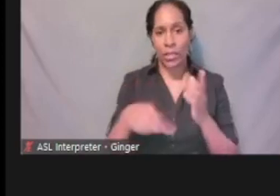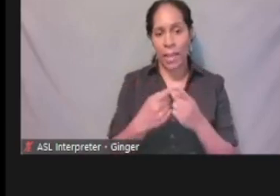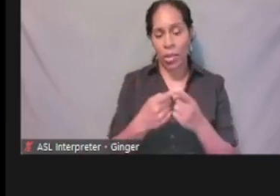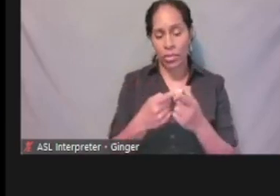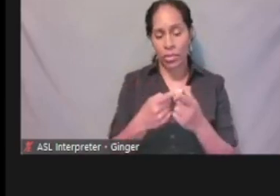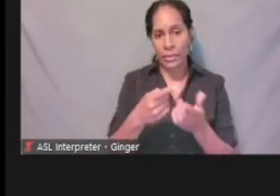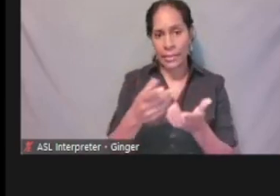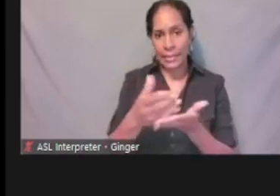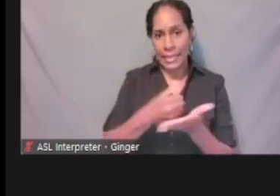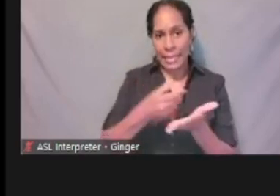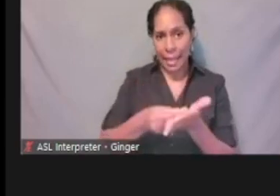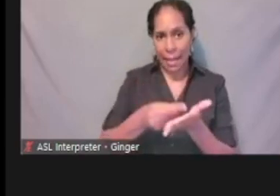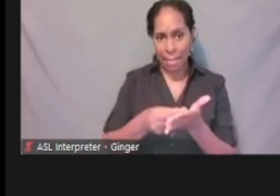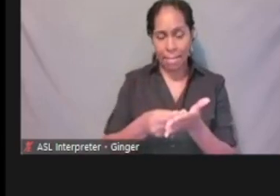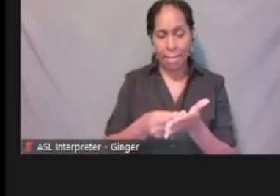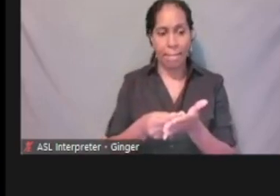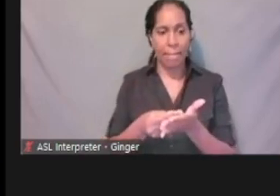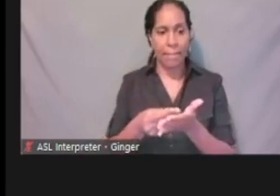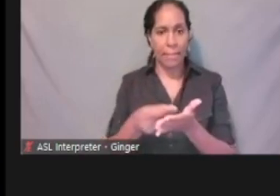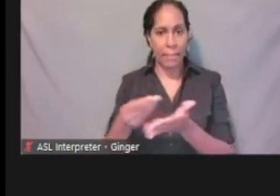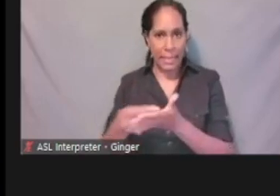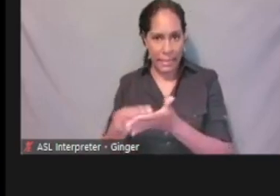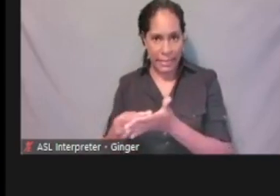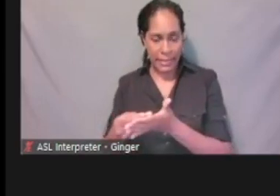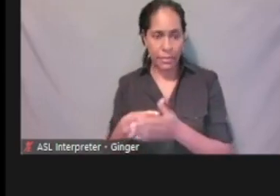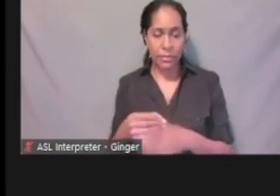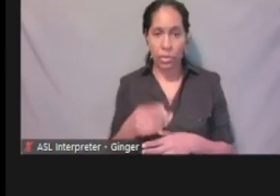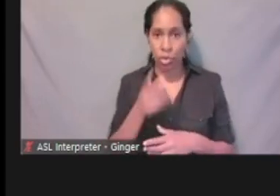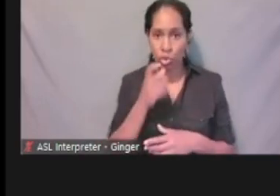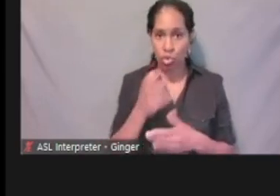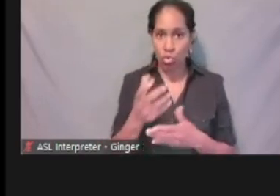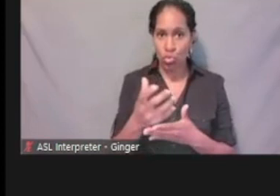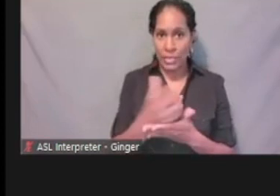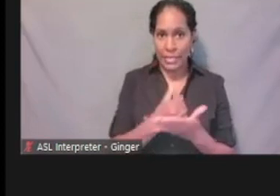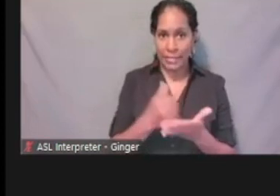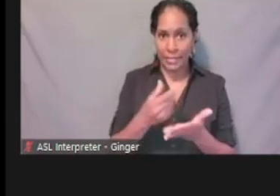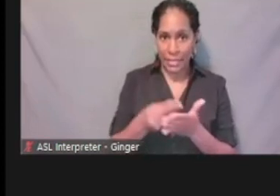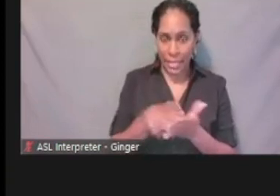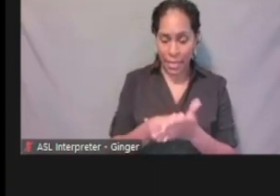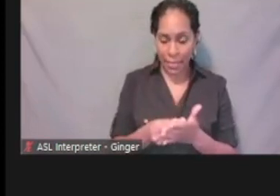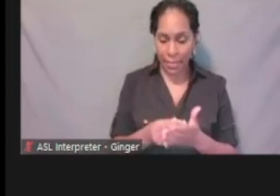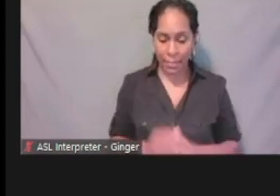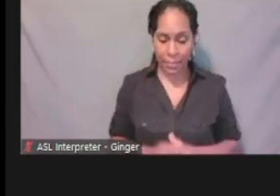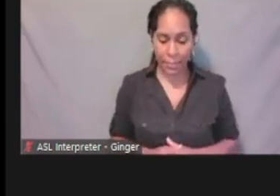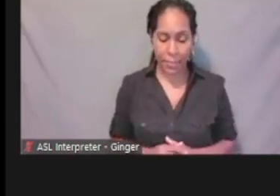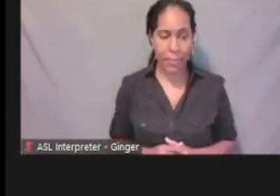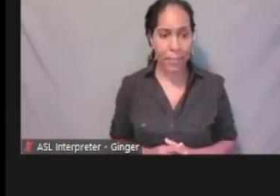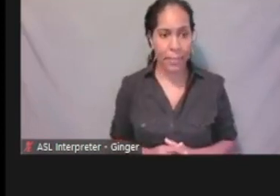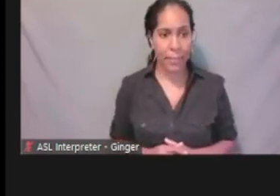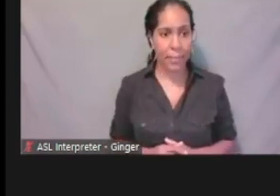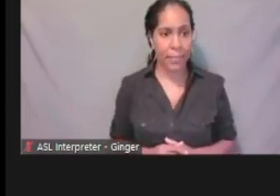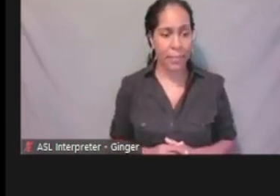and does anybody receive income. Here below some of the questions,